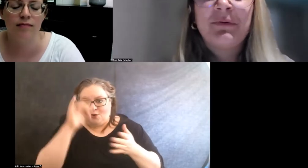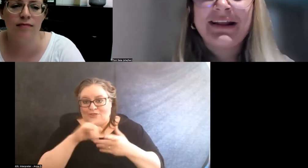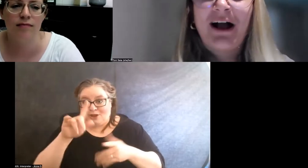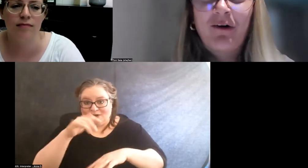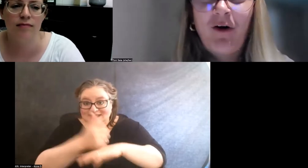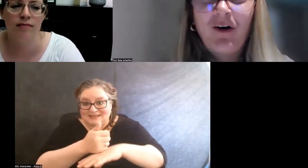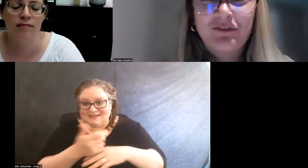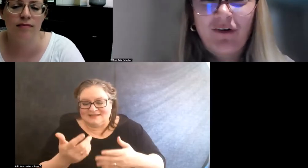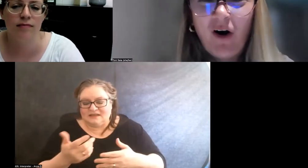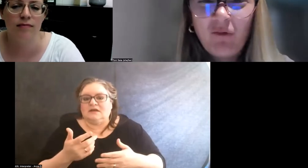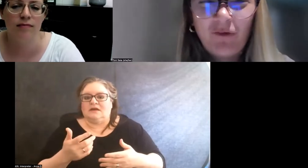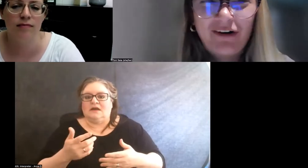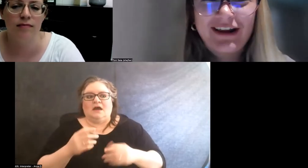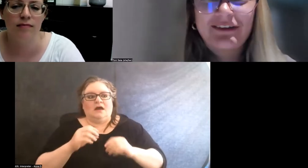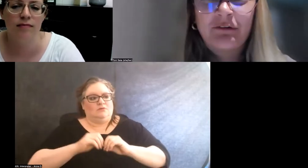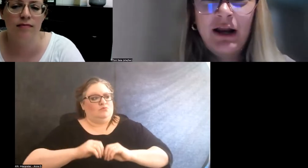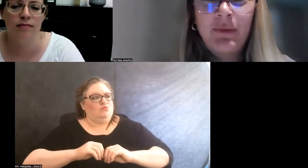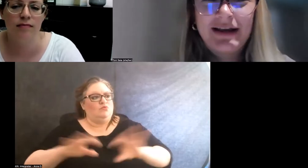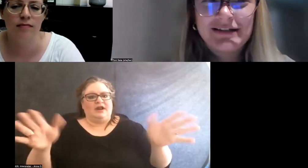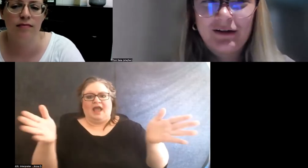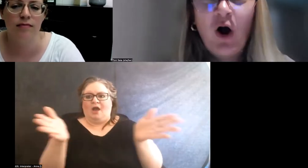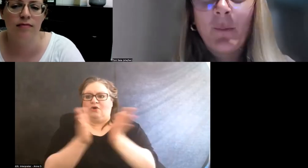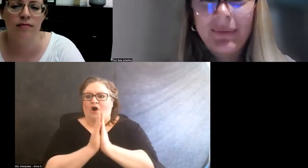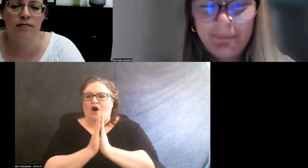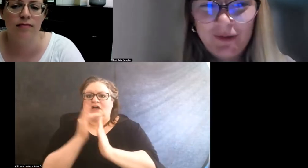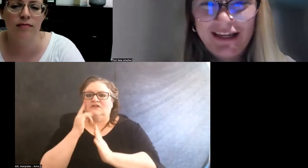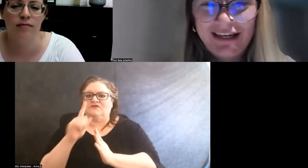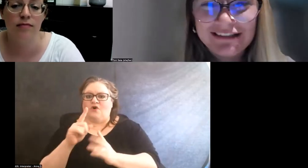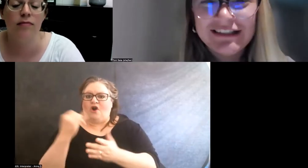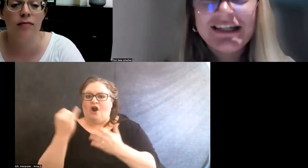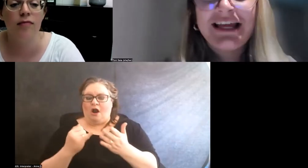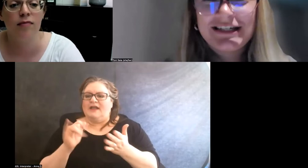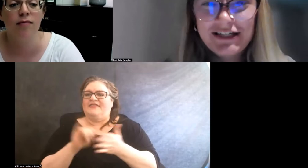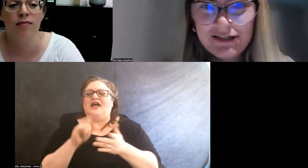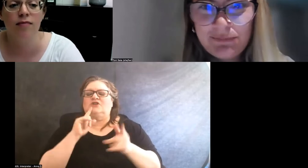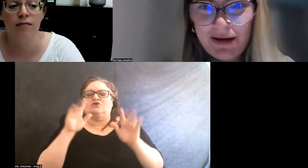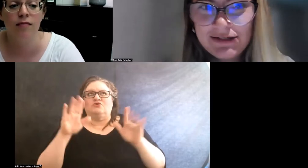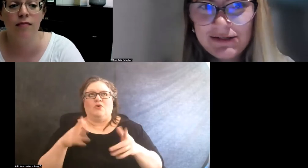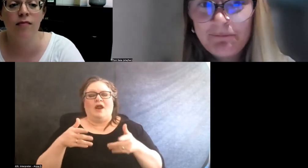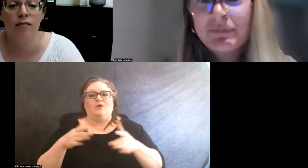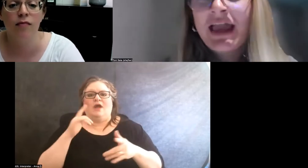putting out calls for artwork is a great way to call people into the space.